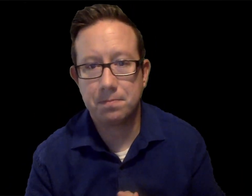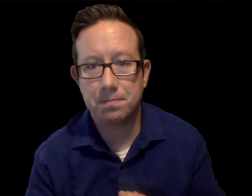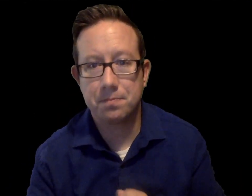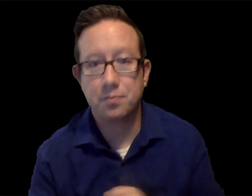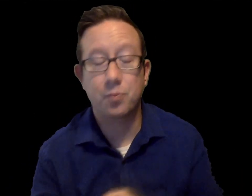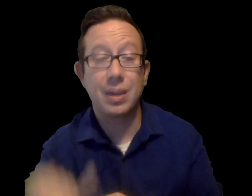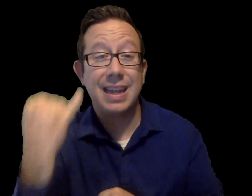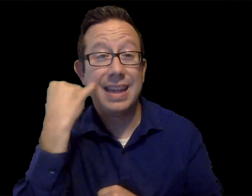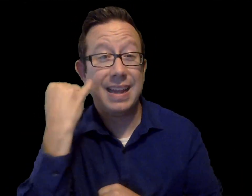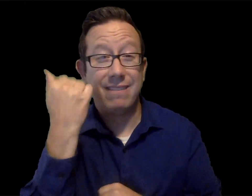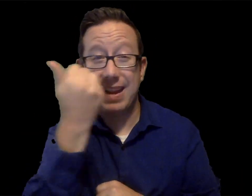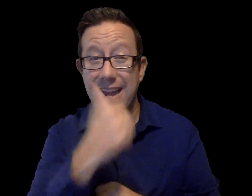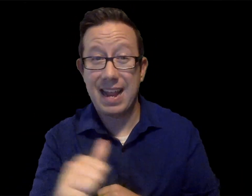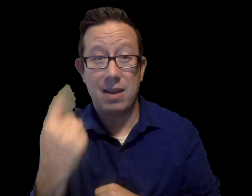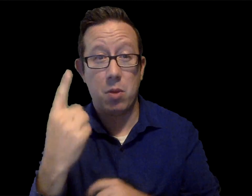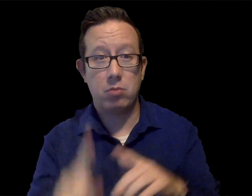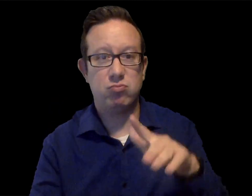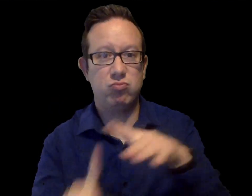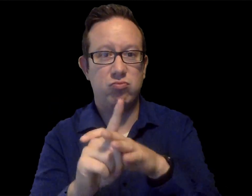for the school, dorm, and health departments.